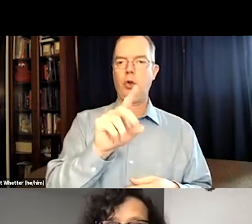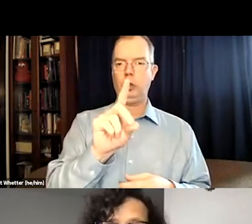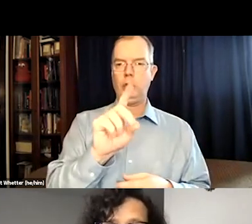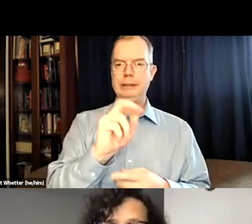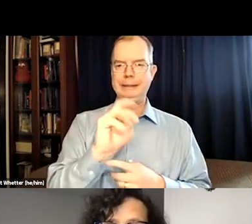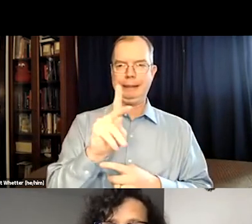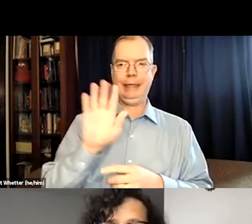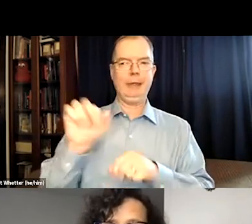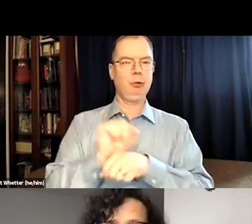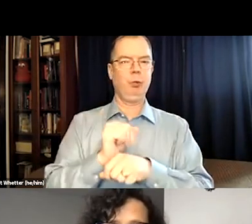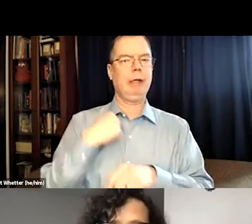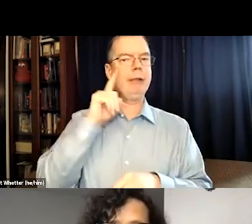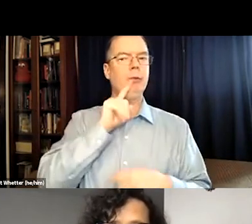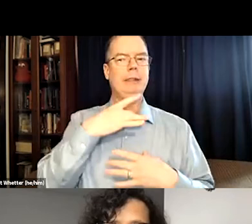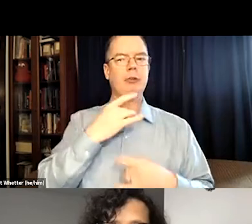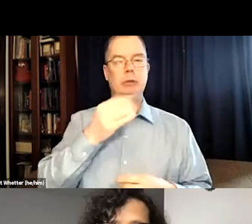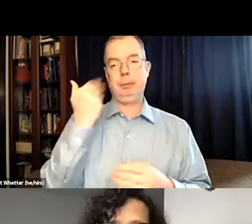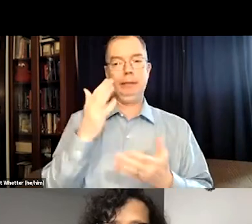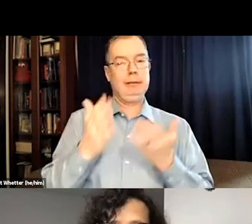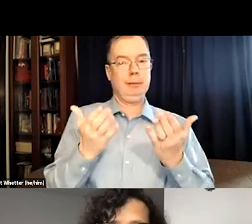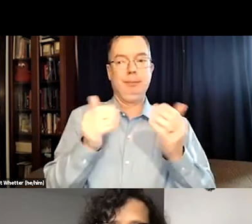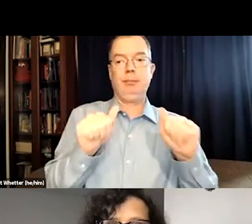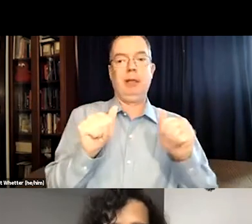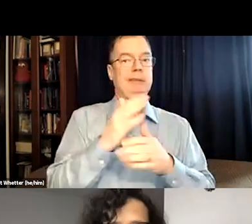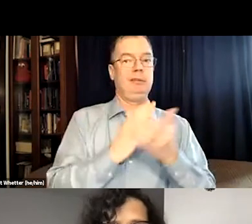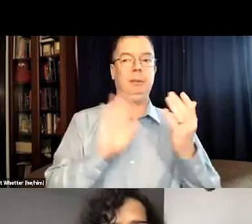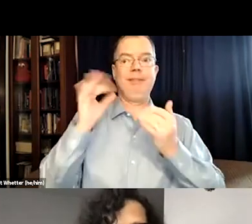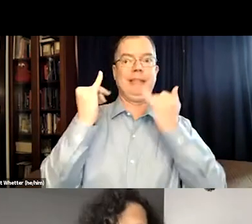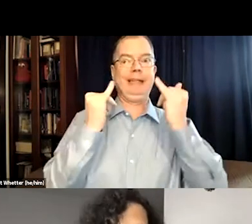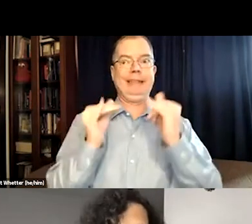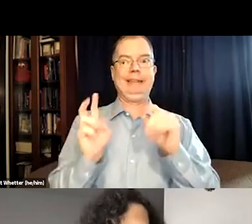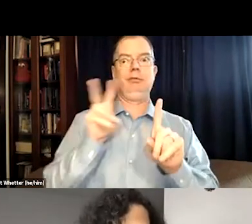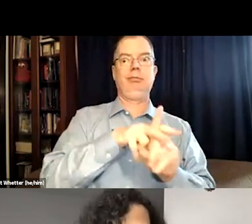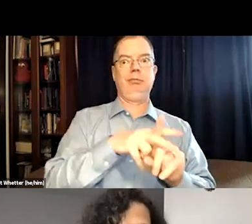And that's where some of Sean's work, I believe, is really interesting because